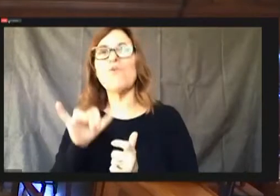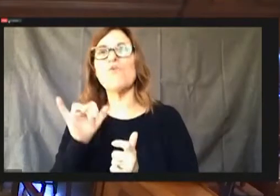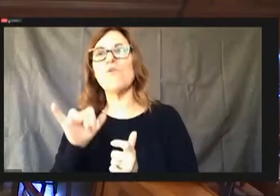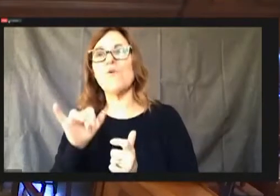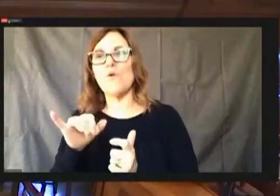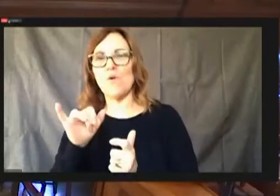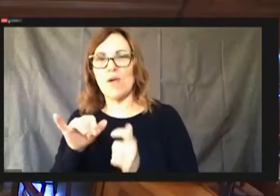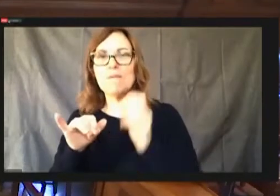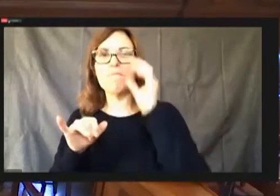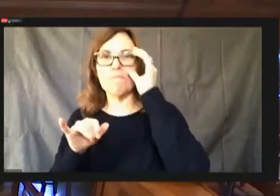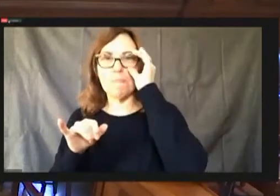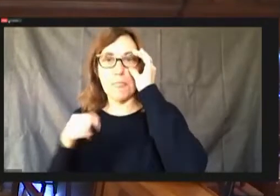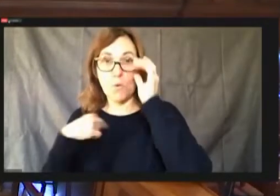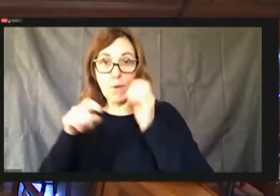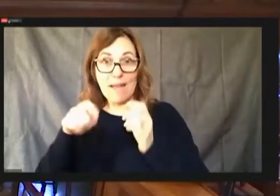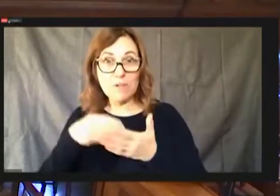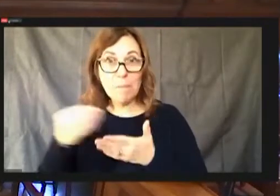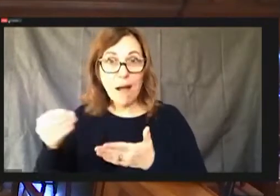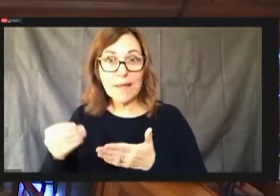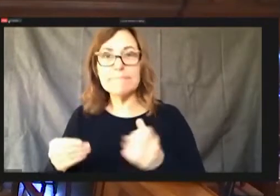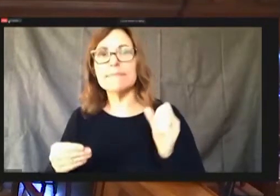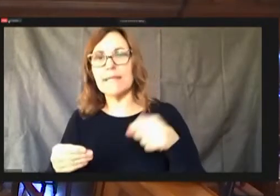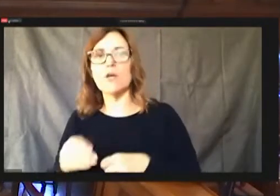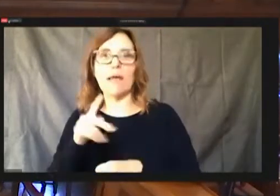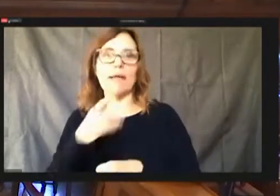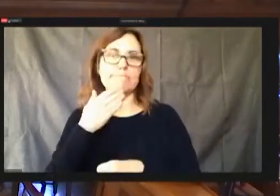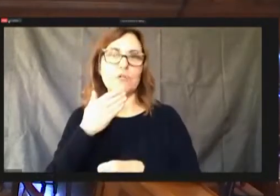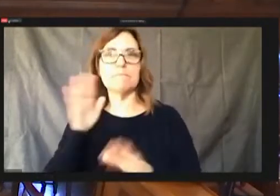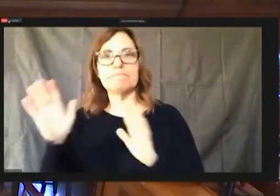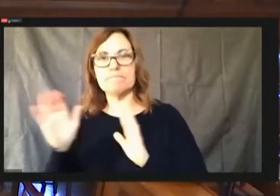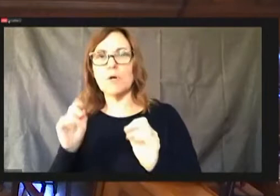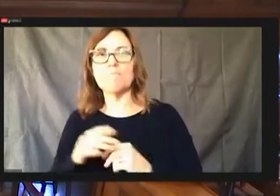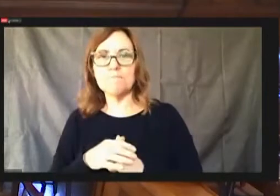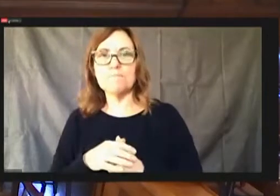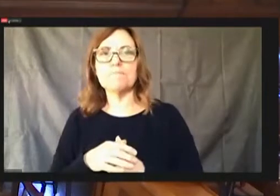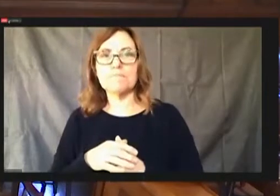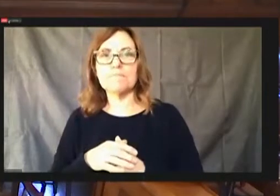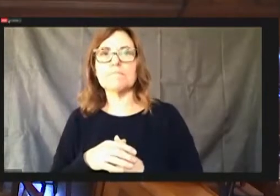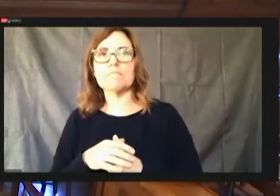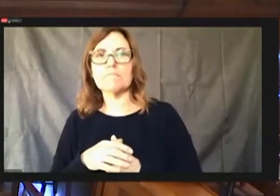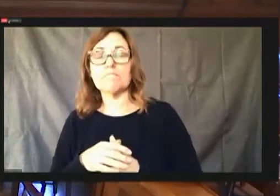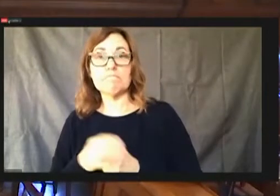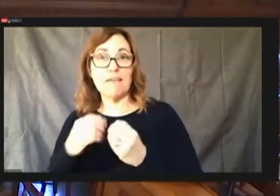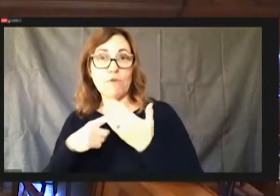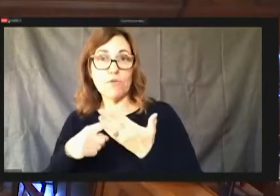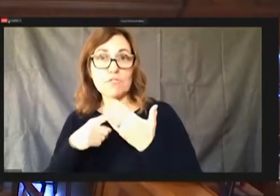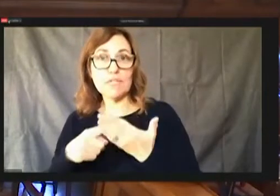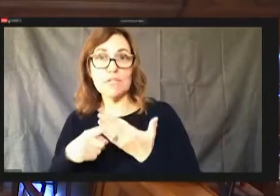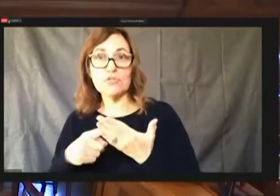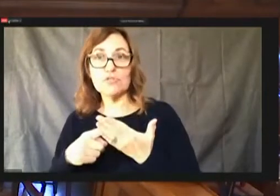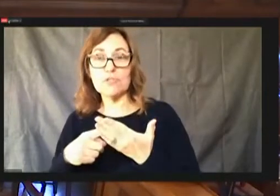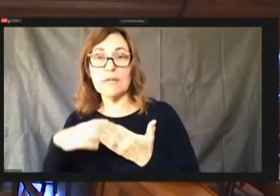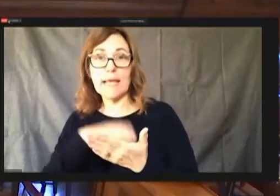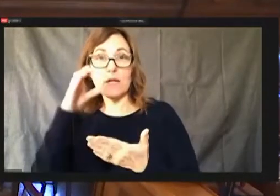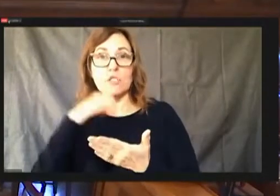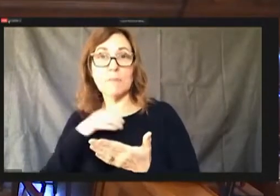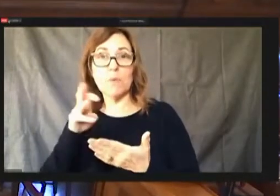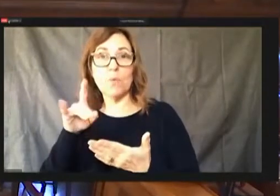I'm gonna be further discussion, Councilman Wilson says takes money from making vehicles